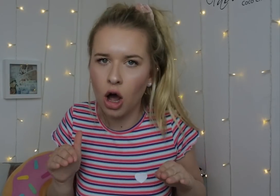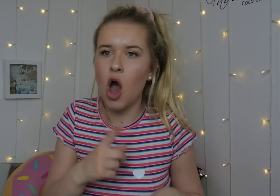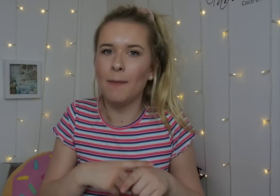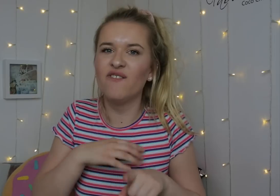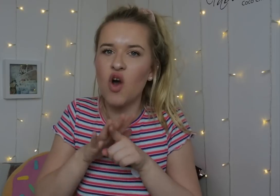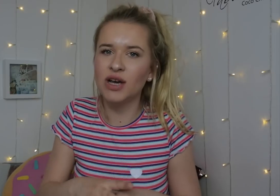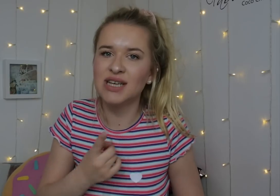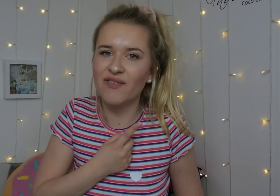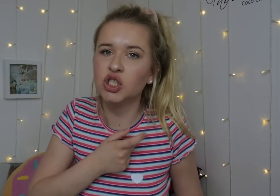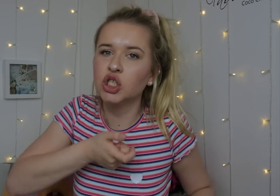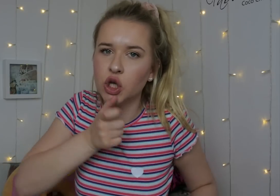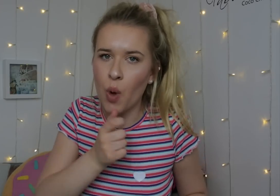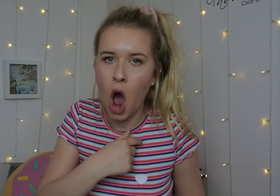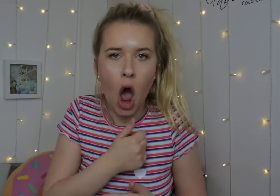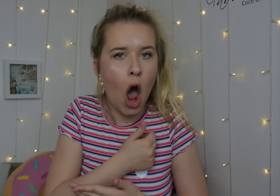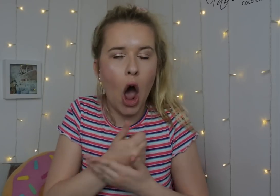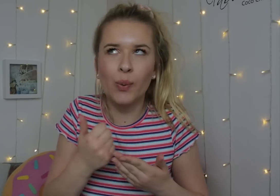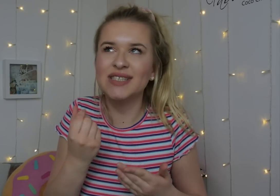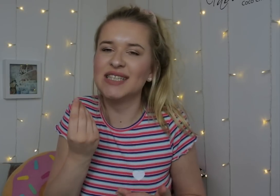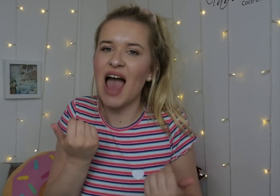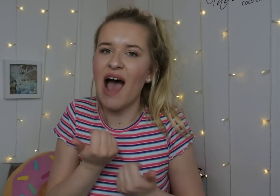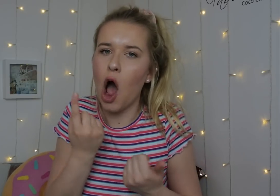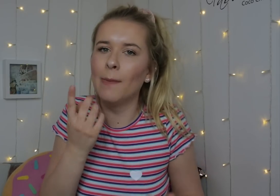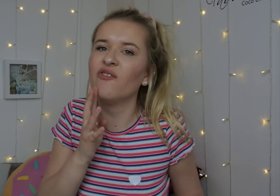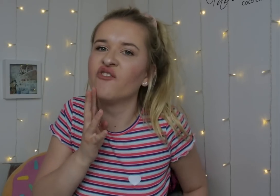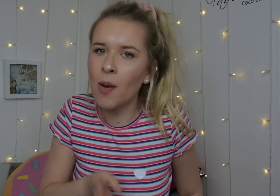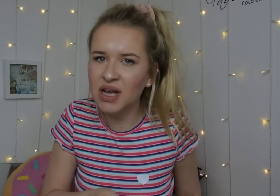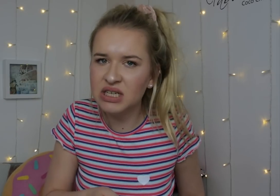Every time I force myself to drink them, I always end up nearly vomiting.